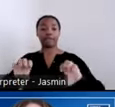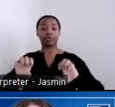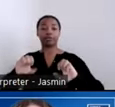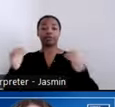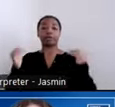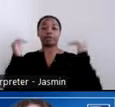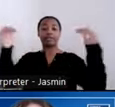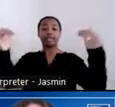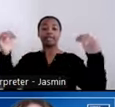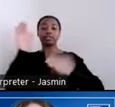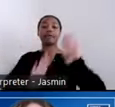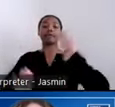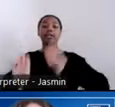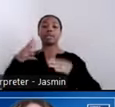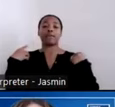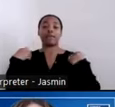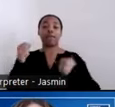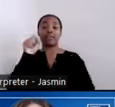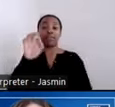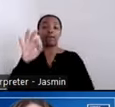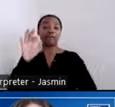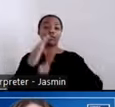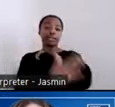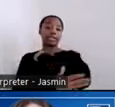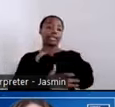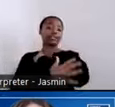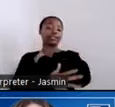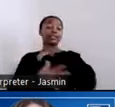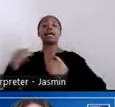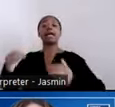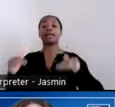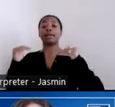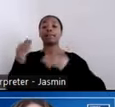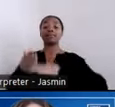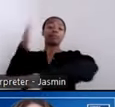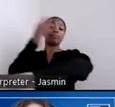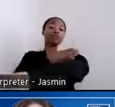the nation and to improve the lives of individuals living with mental and substance